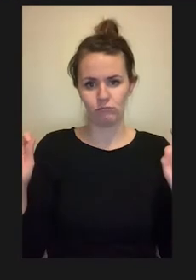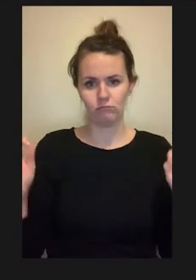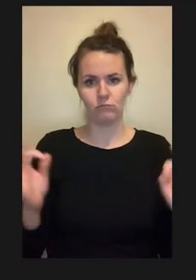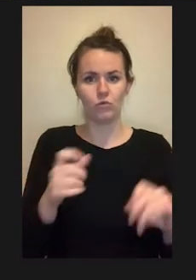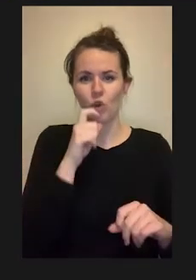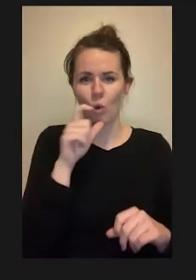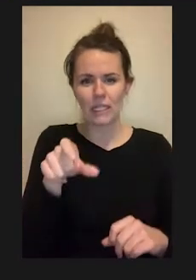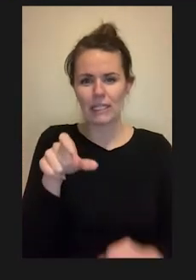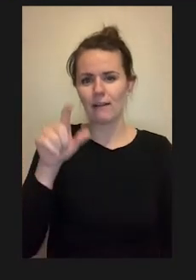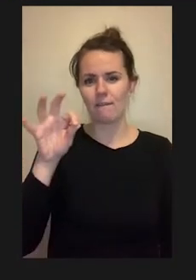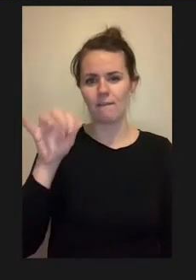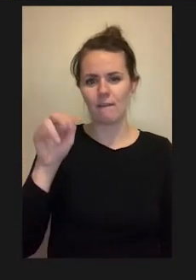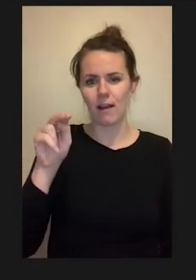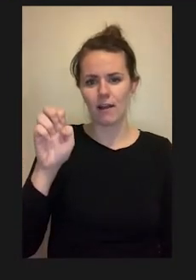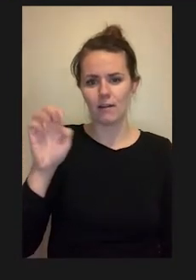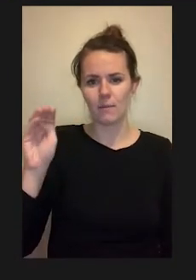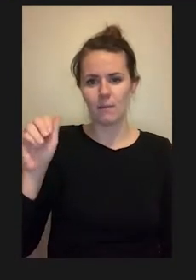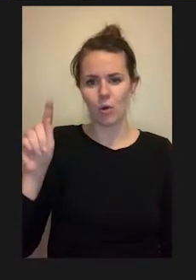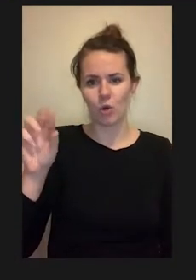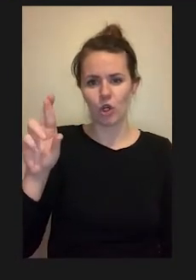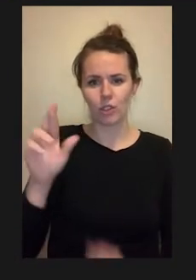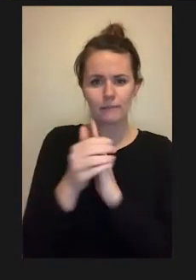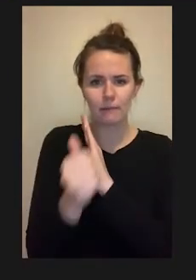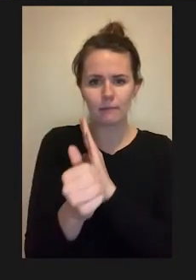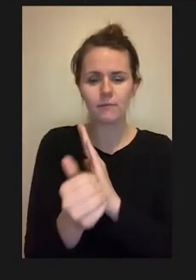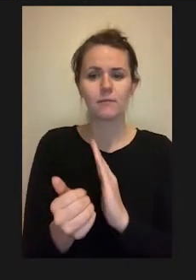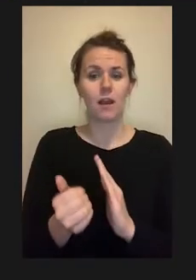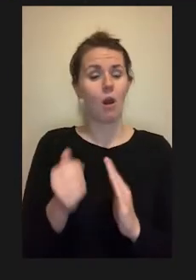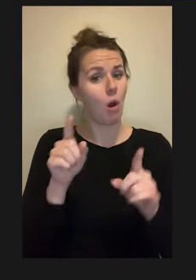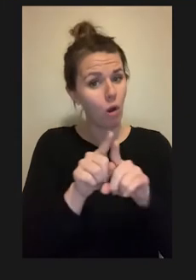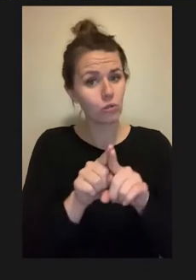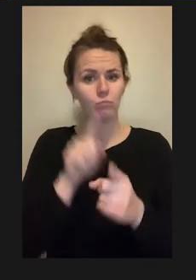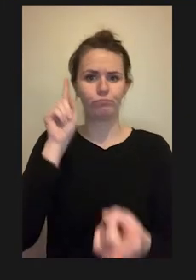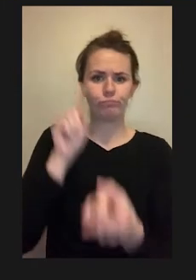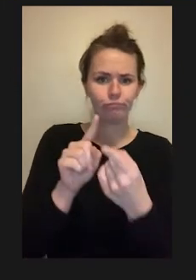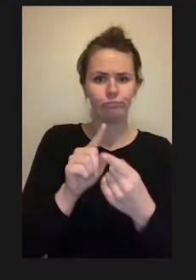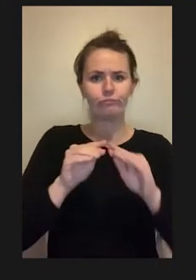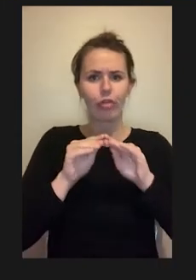fine motor skills and also decreases overall contamination among different users.